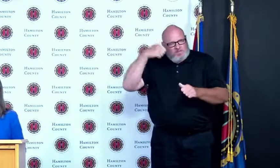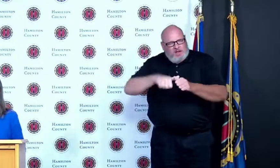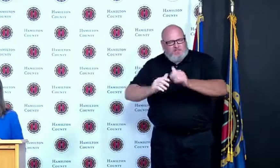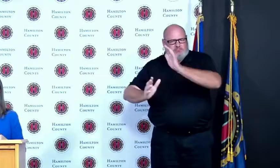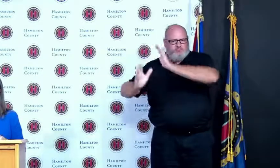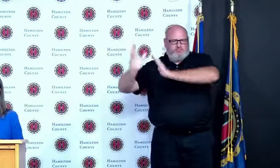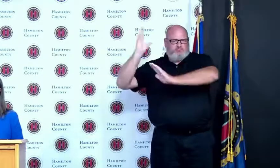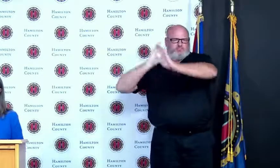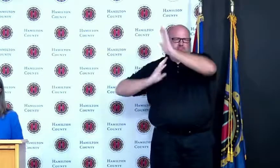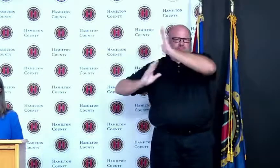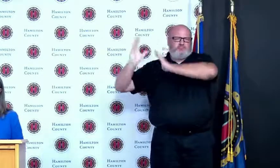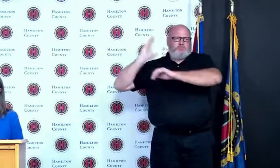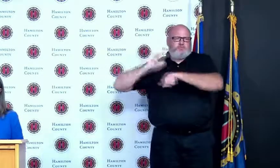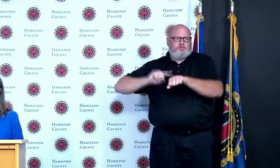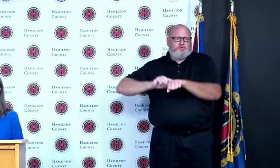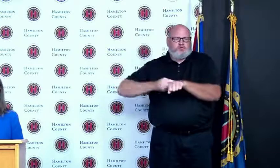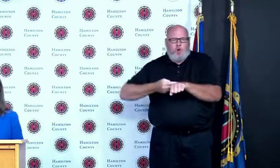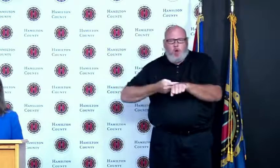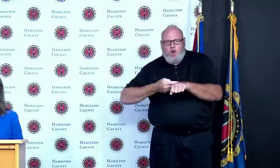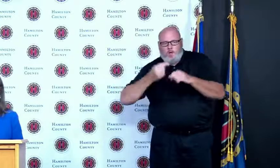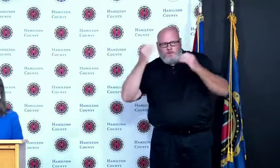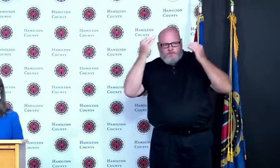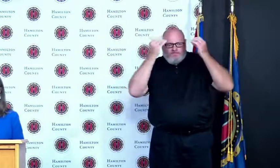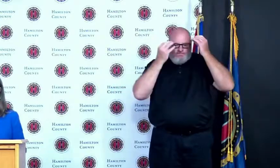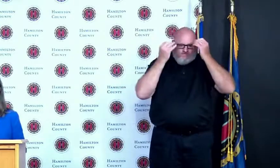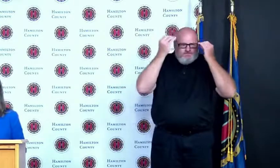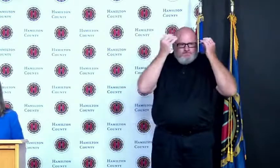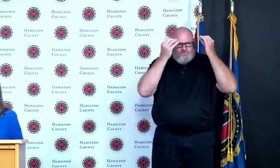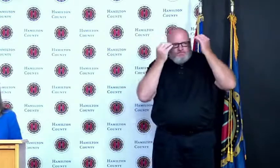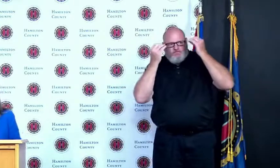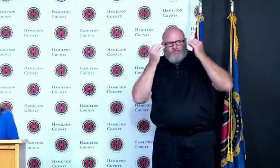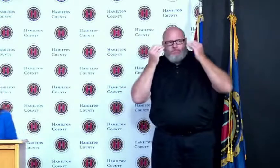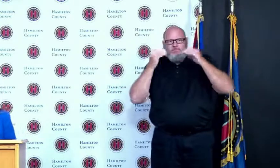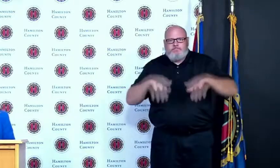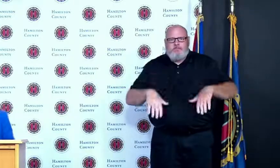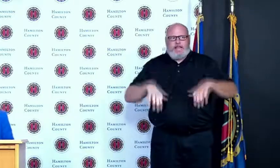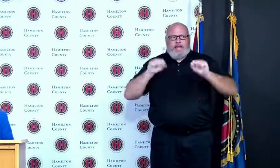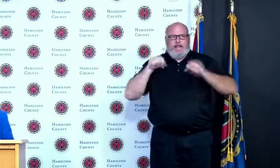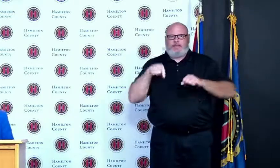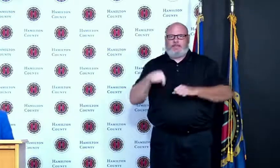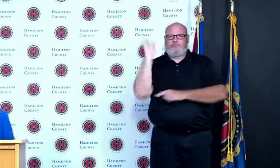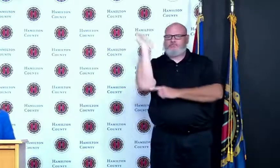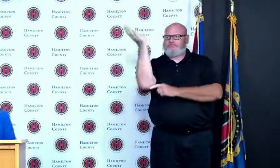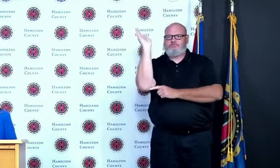when we started hosting the briefings every day that this would likely be for a month or two